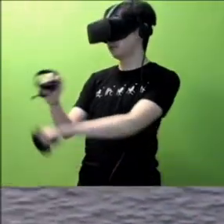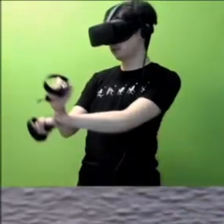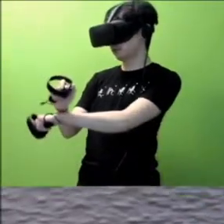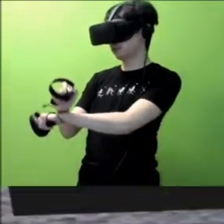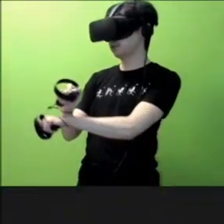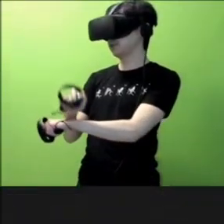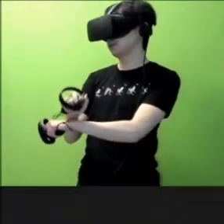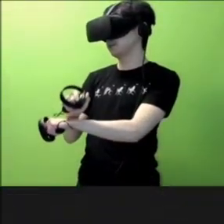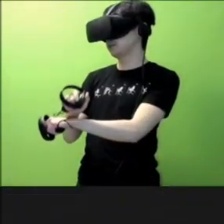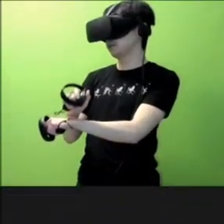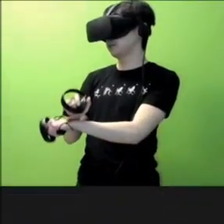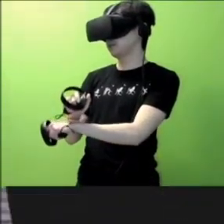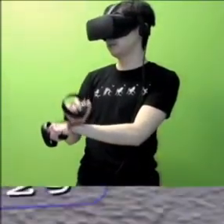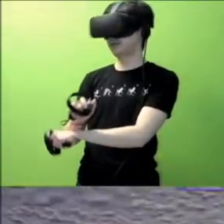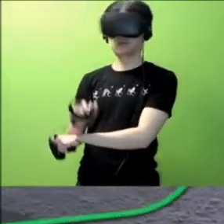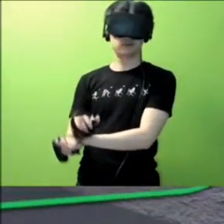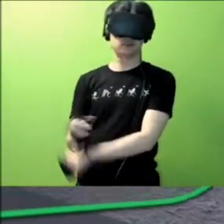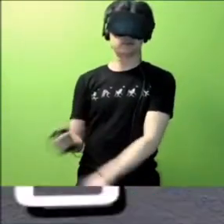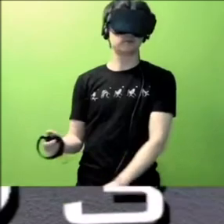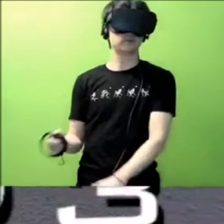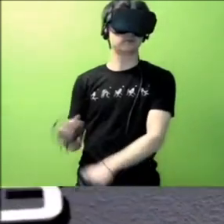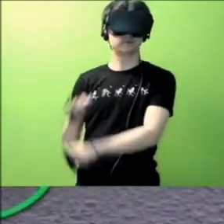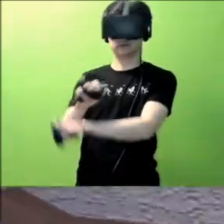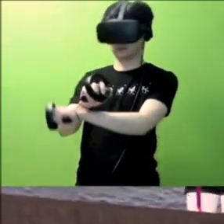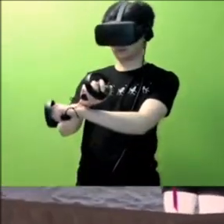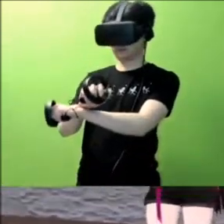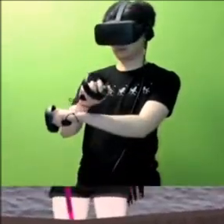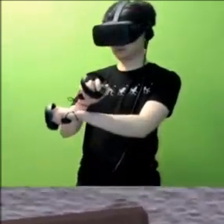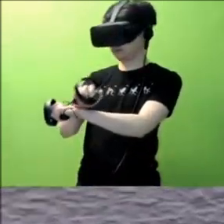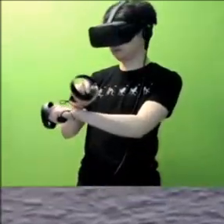Work